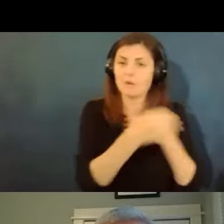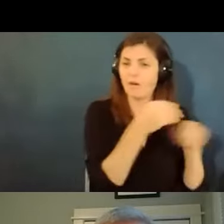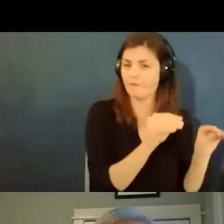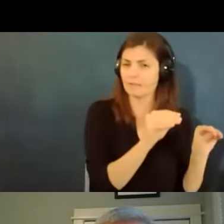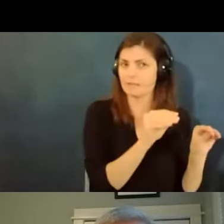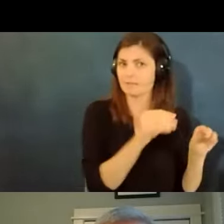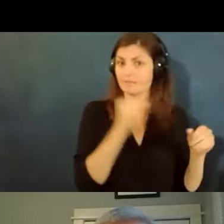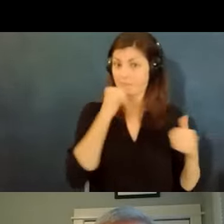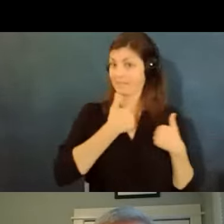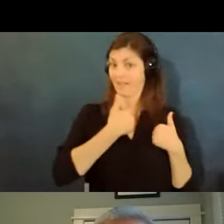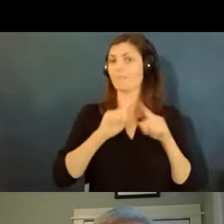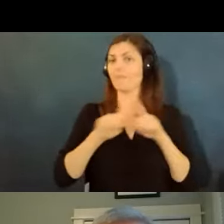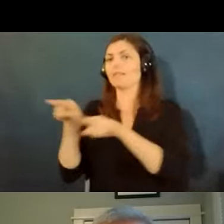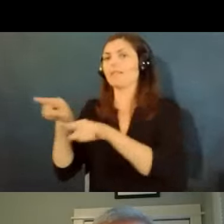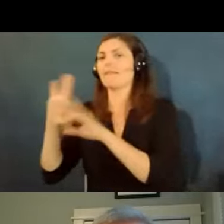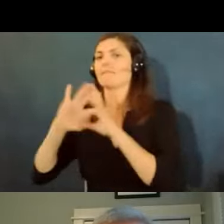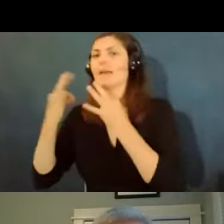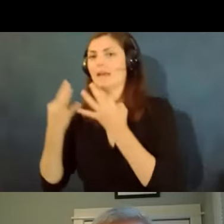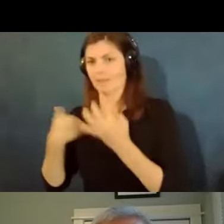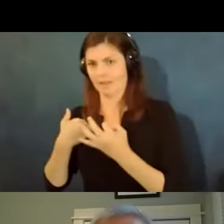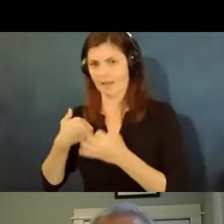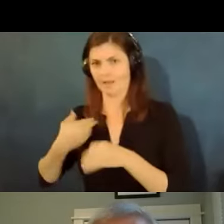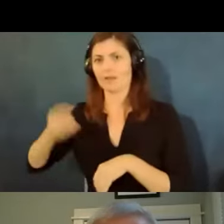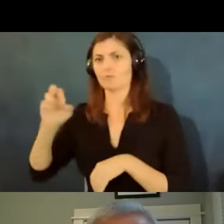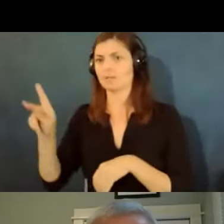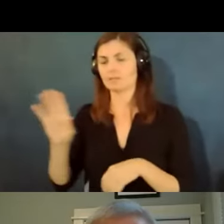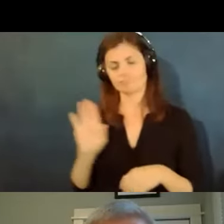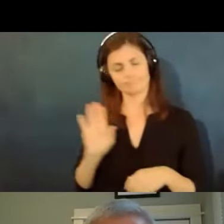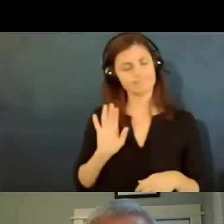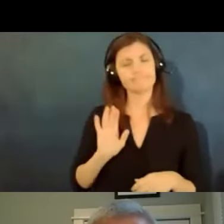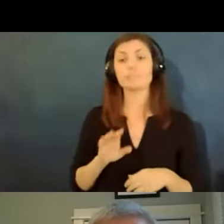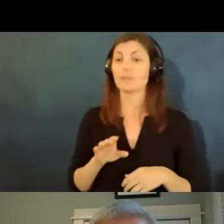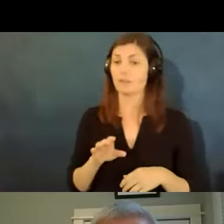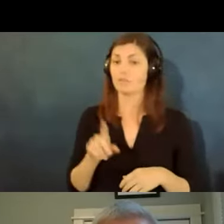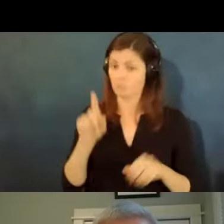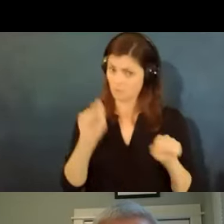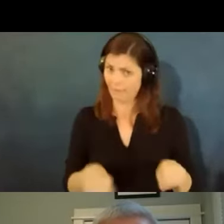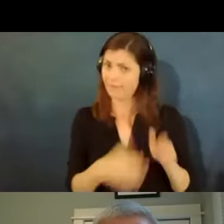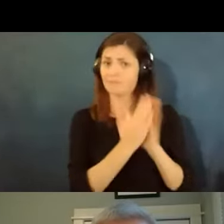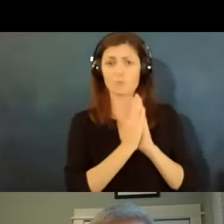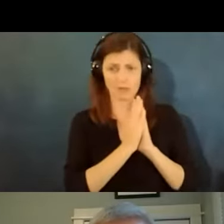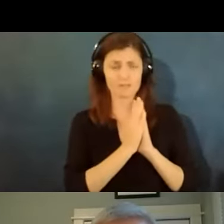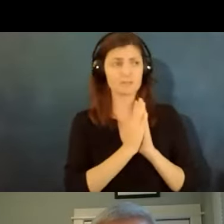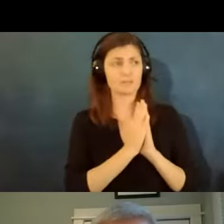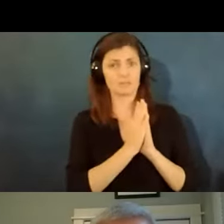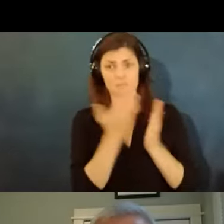and we have to tell them that you can certainly ask the employer to make these accommodations